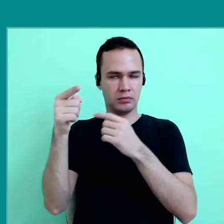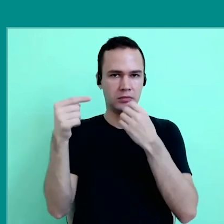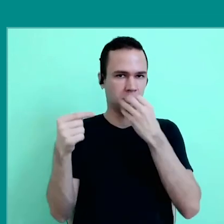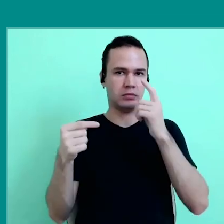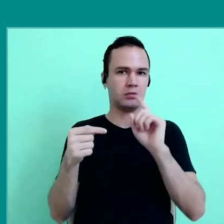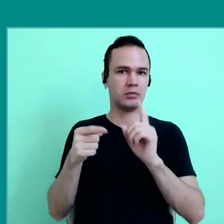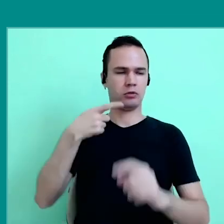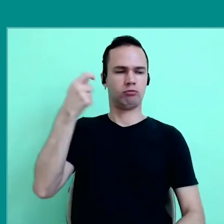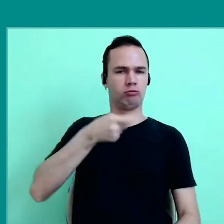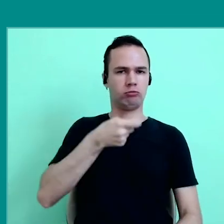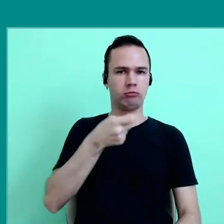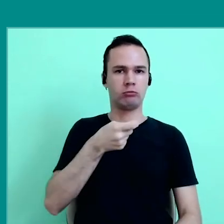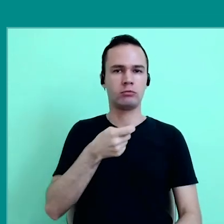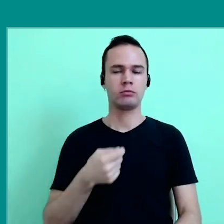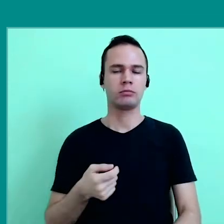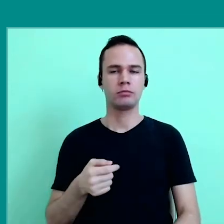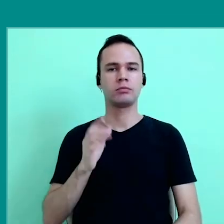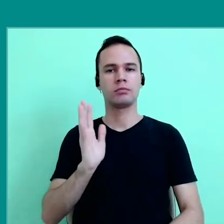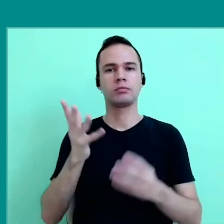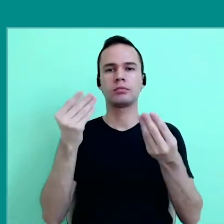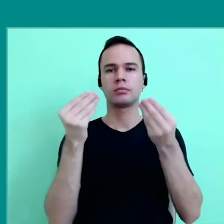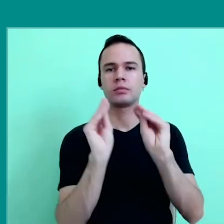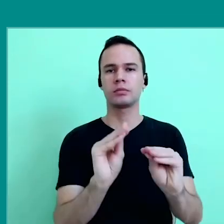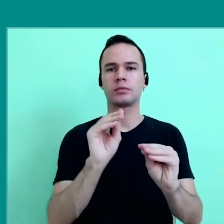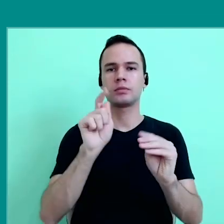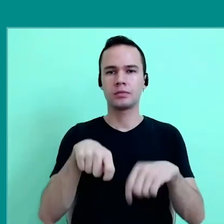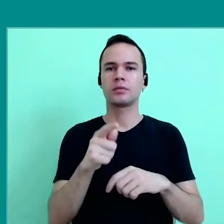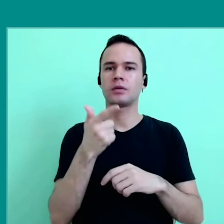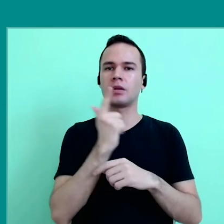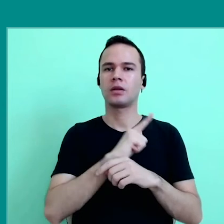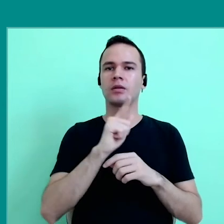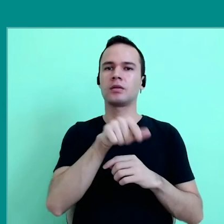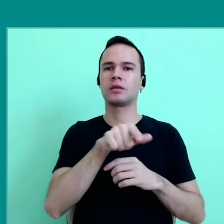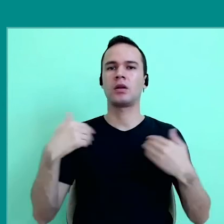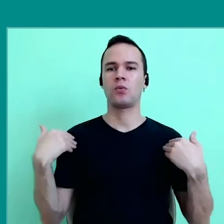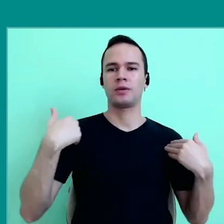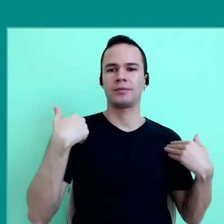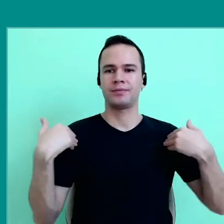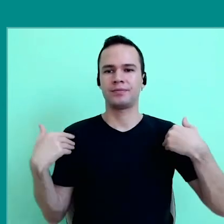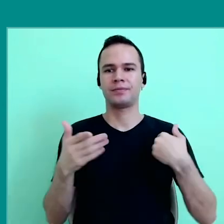as they, sometimes, call it, of overcome, was introduced by set in motion the bodies of students,